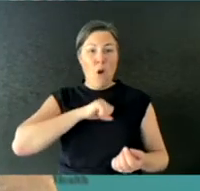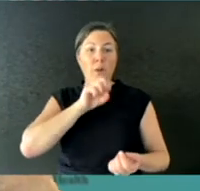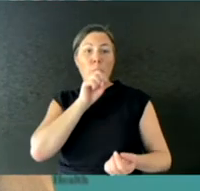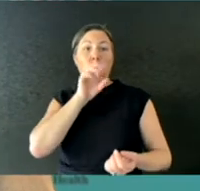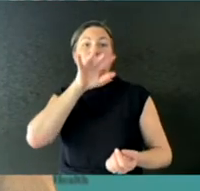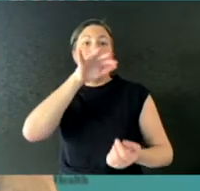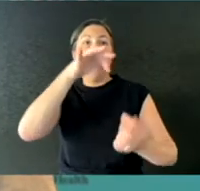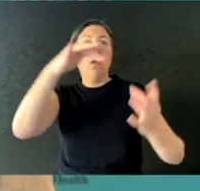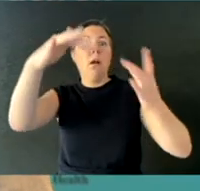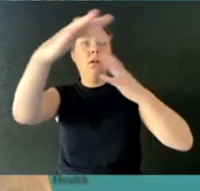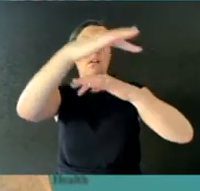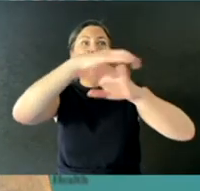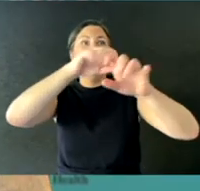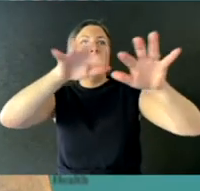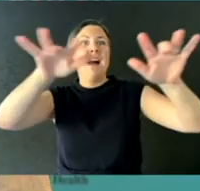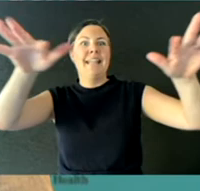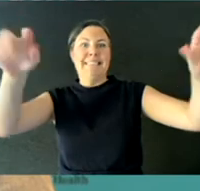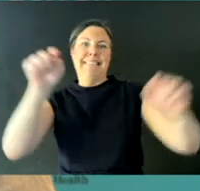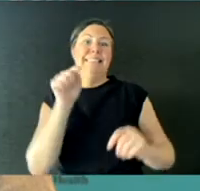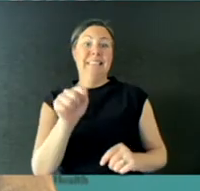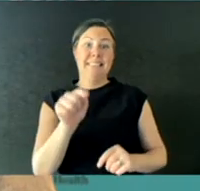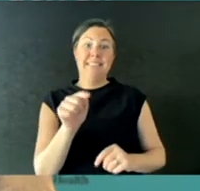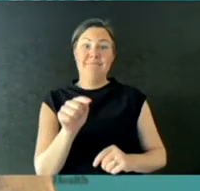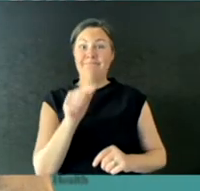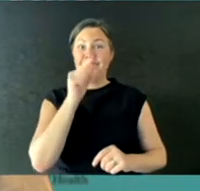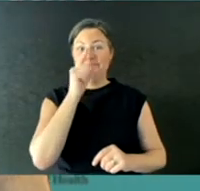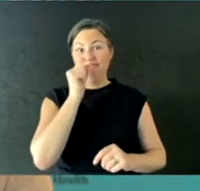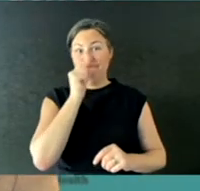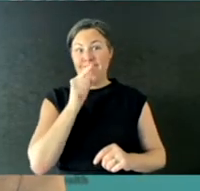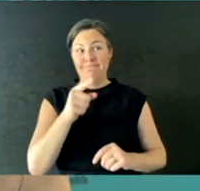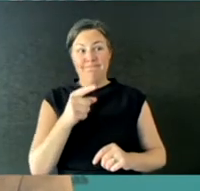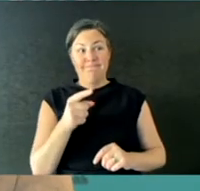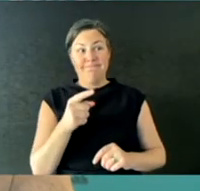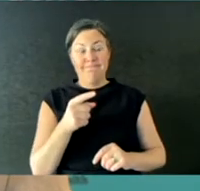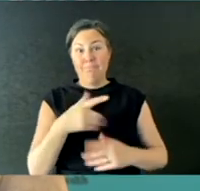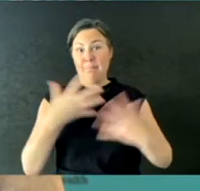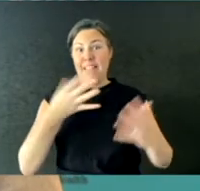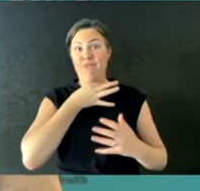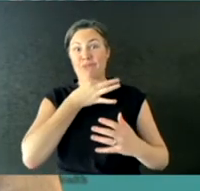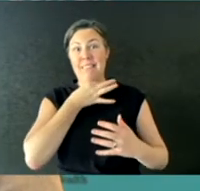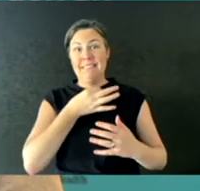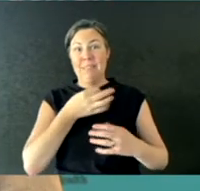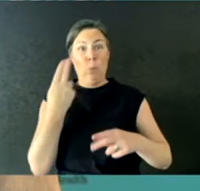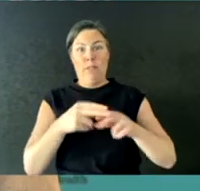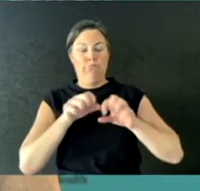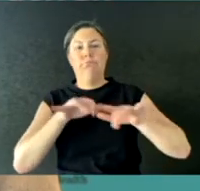We continue to look at the evidence on a daily basis. You've got a second question, Dana? QUESTION: